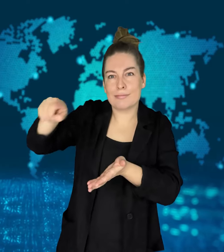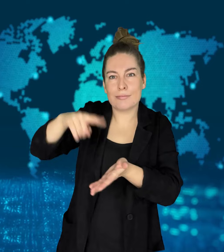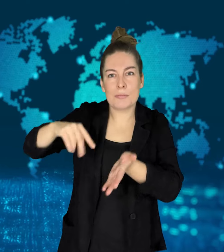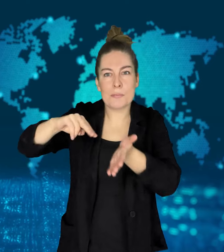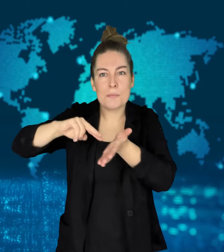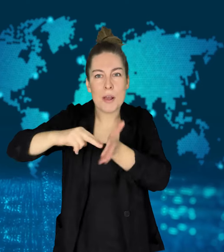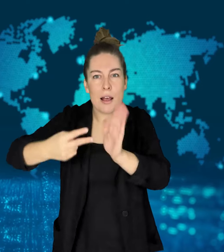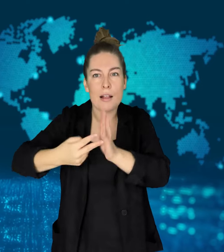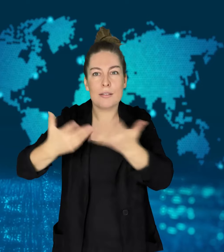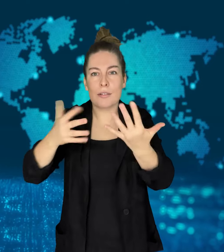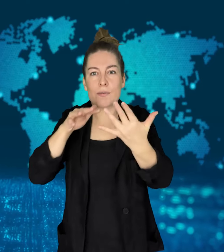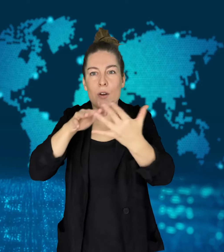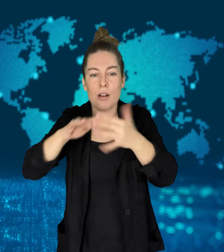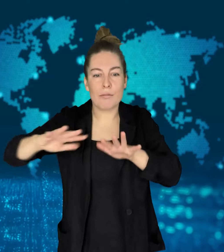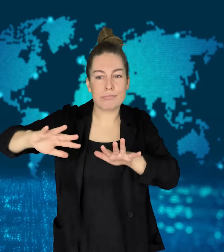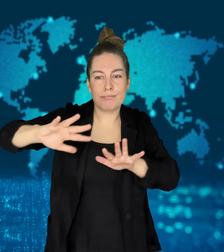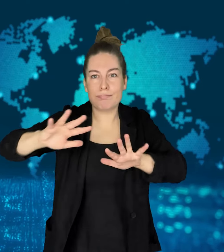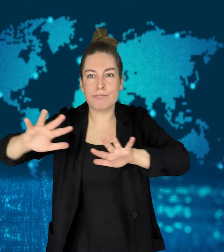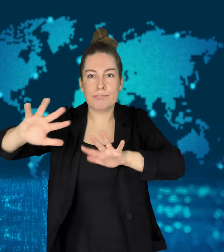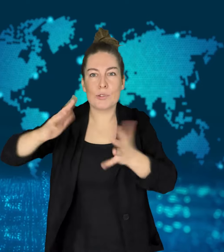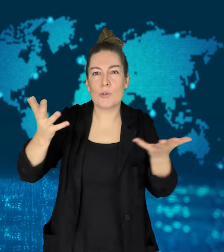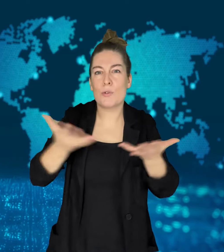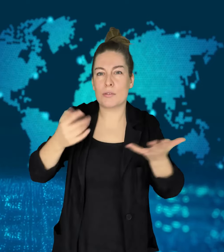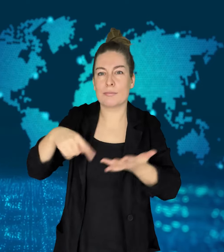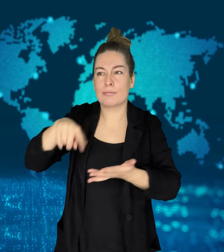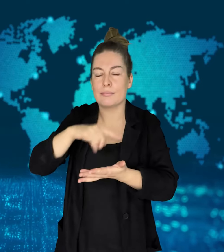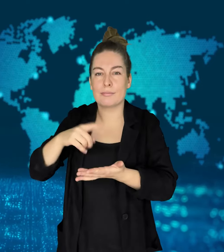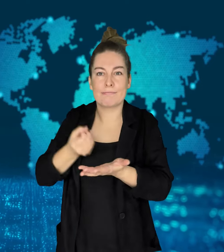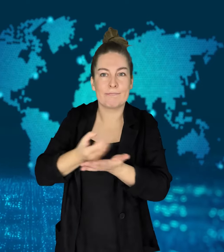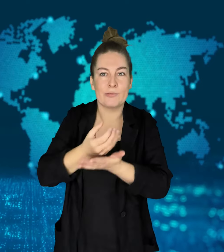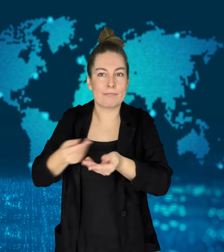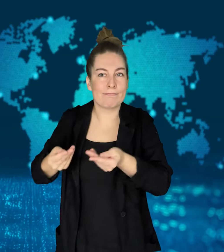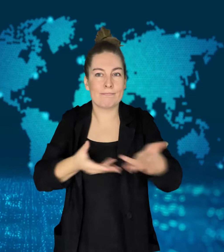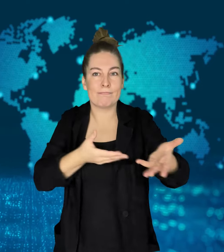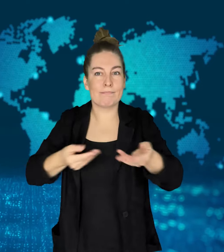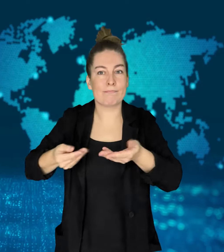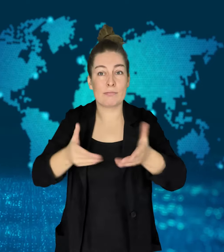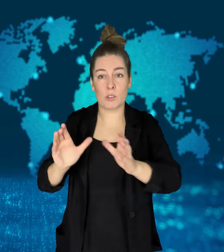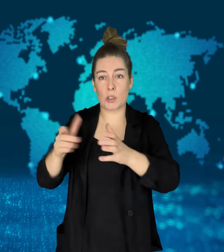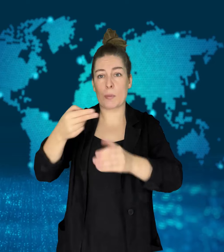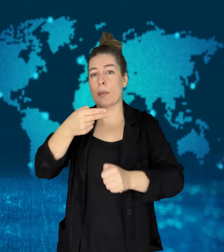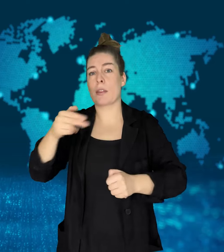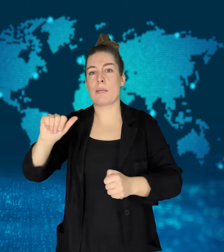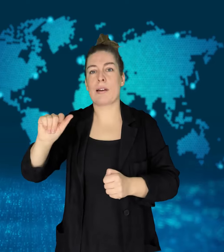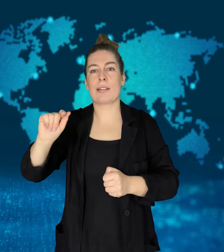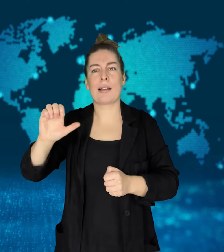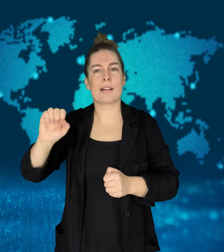The group, called Atesh - the word for "fire" in Crimea - collects information